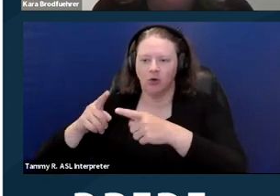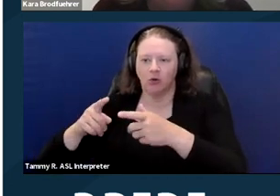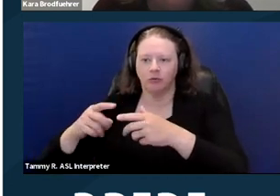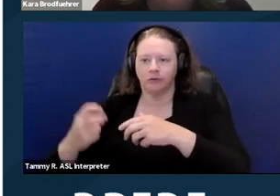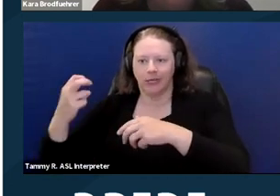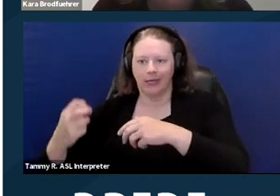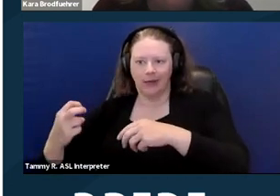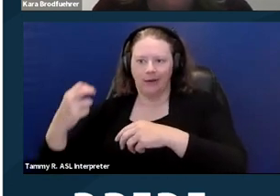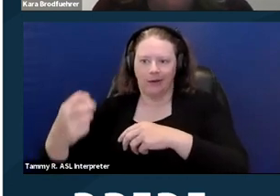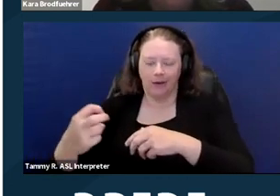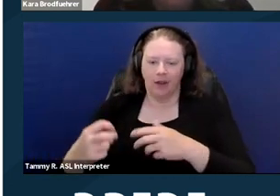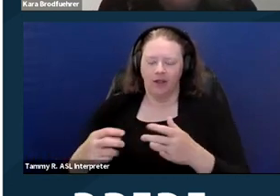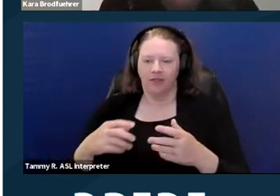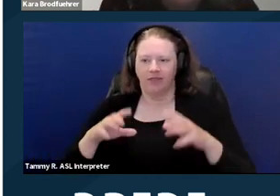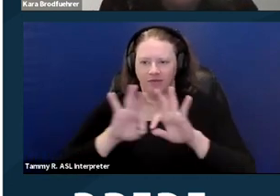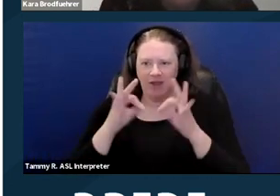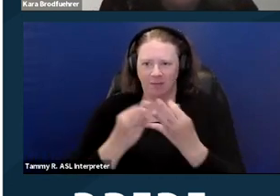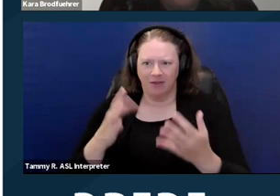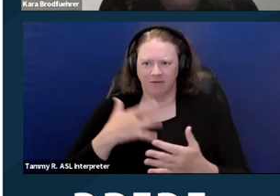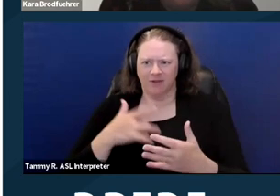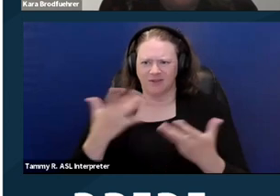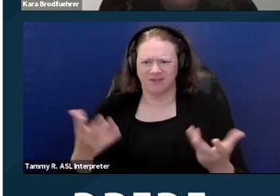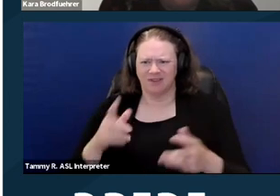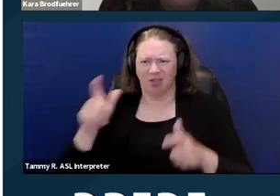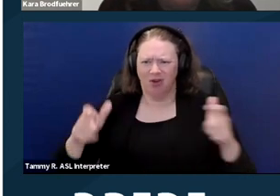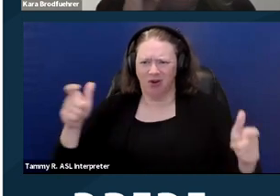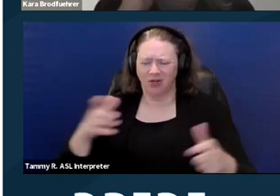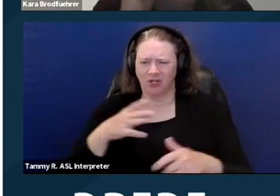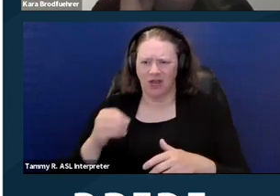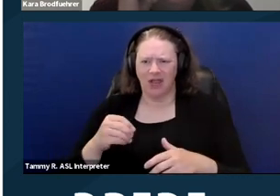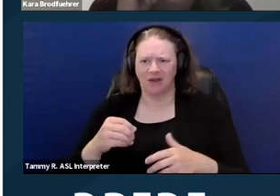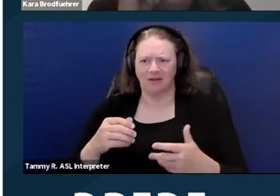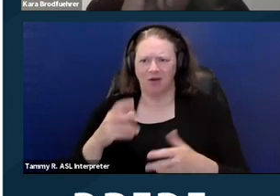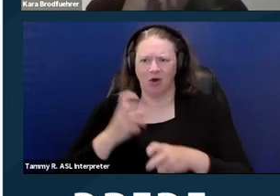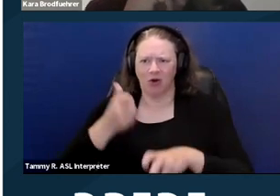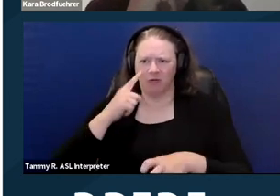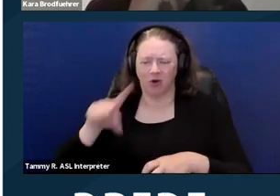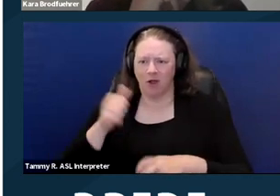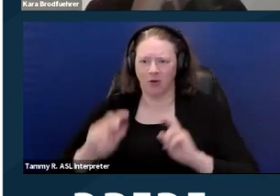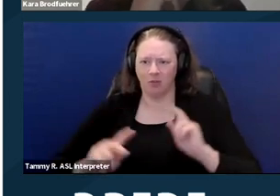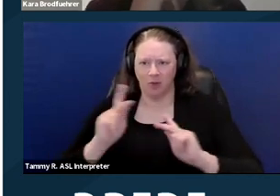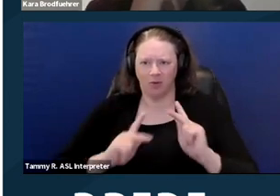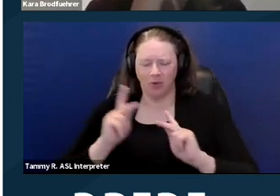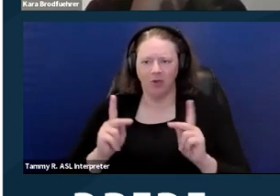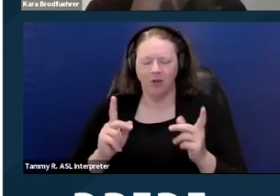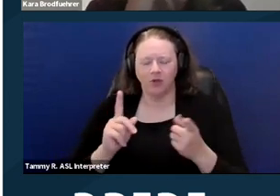and thinks it will make it hard for others to use the tub. Tenant prefers a walk-in shower. Is this an unreasonable request